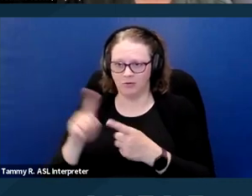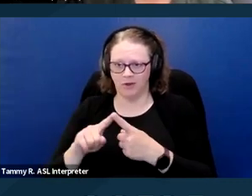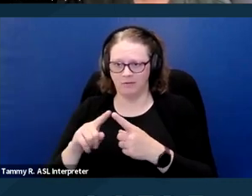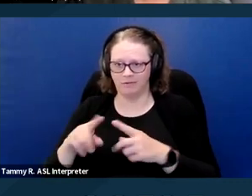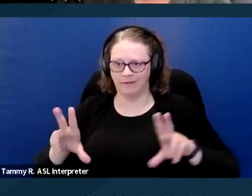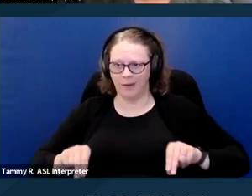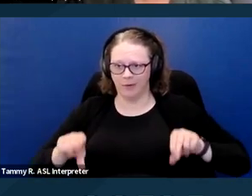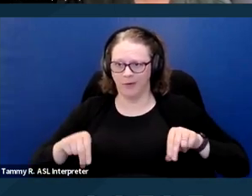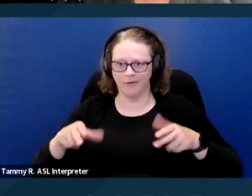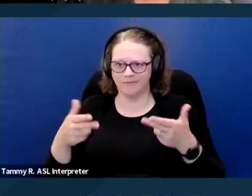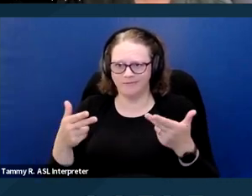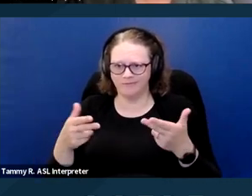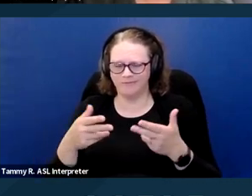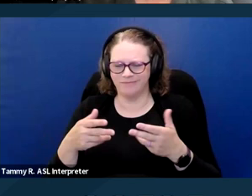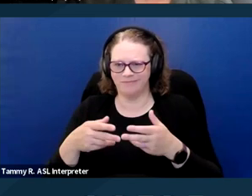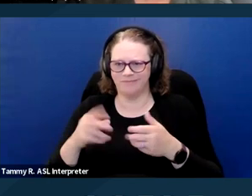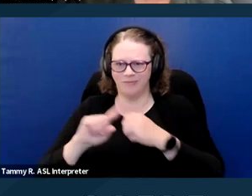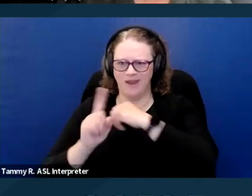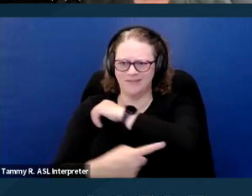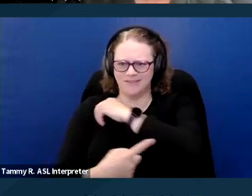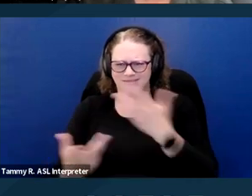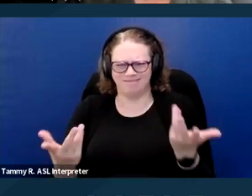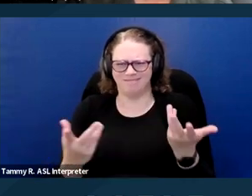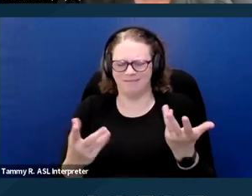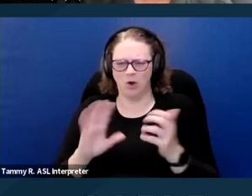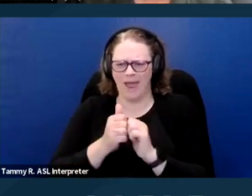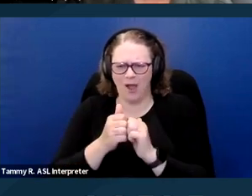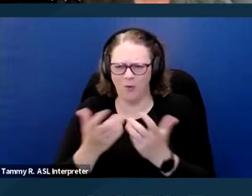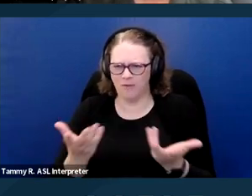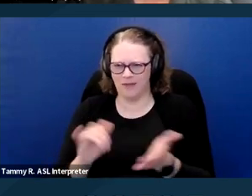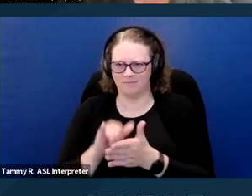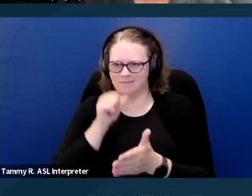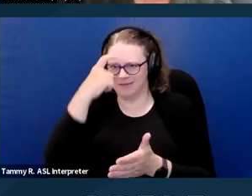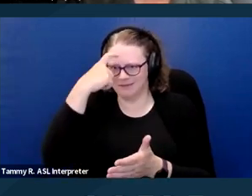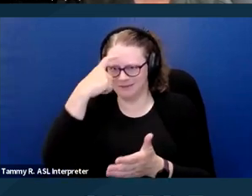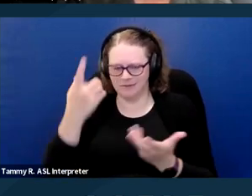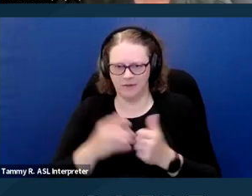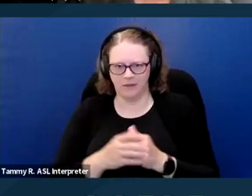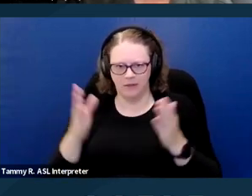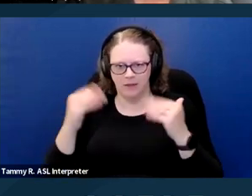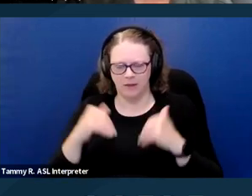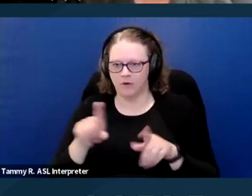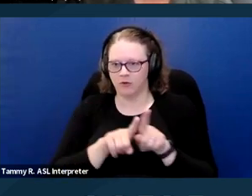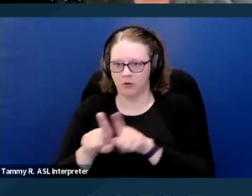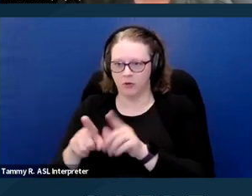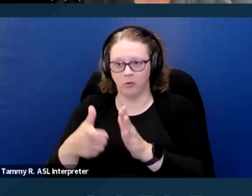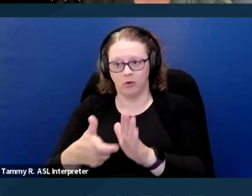or how they should dispose of diaper waste? It just doesn't make sense. There's also a requirement that,